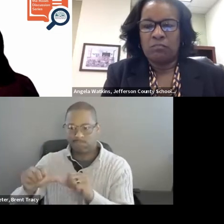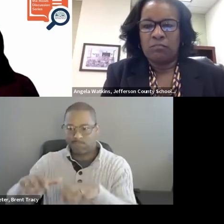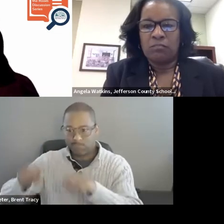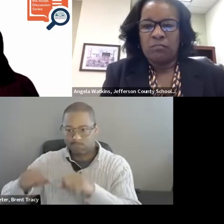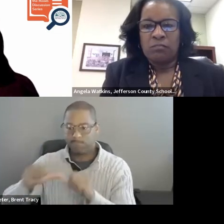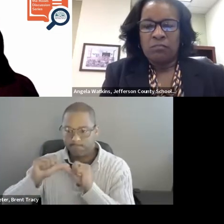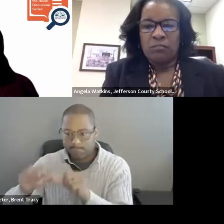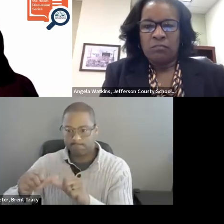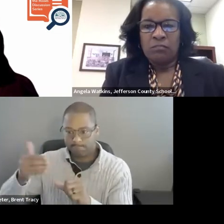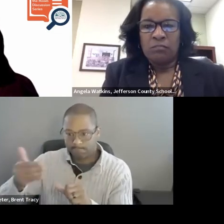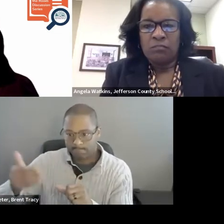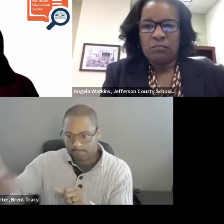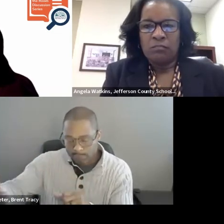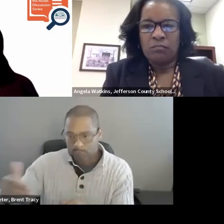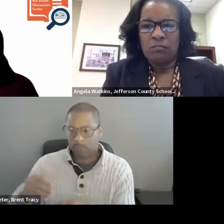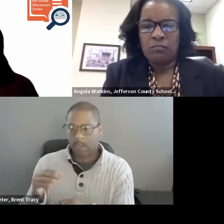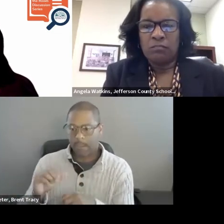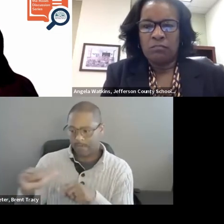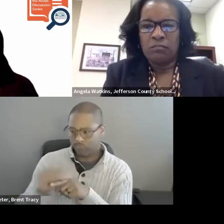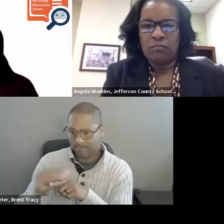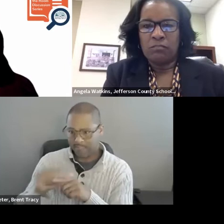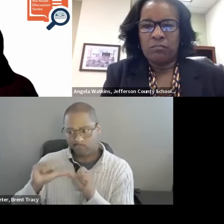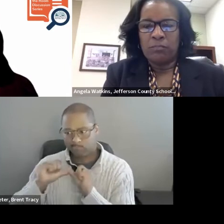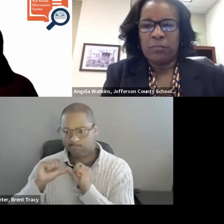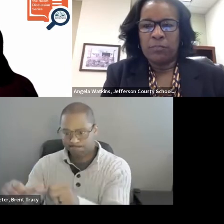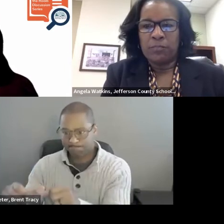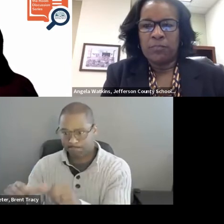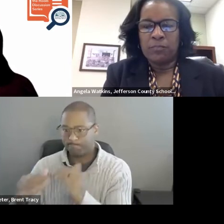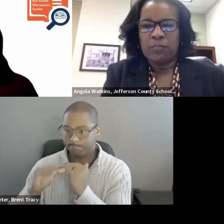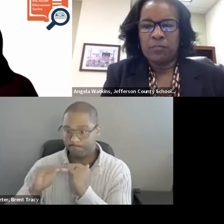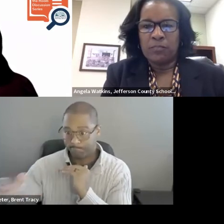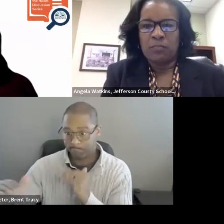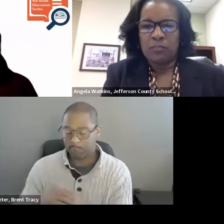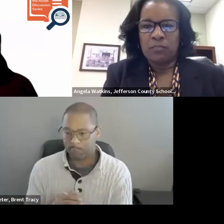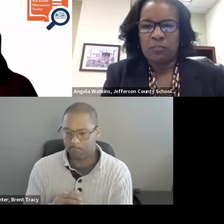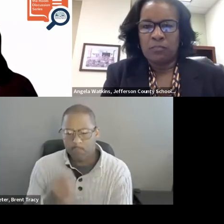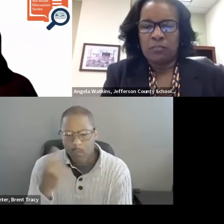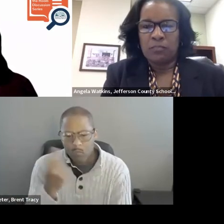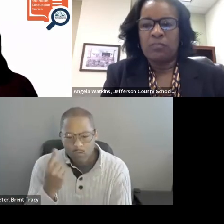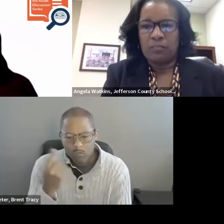Bonnie, I was wondering if you could talk a little bit about the Alabama coaching framework.